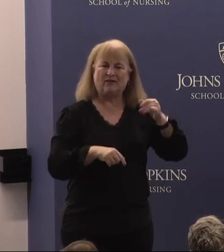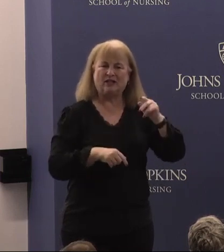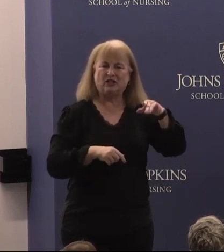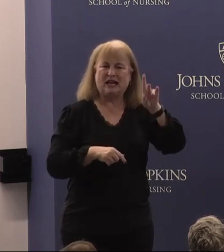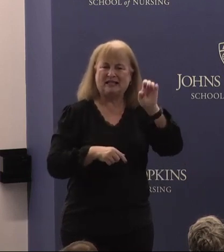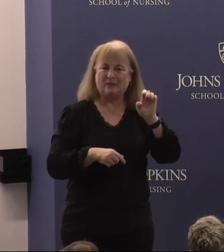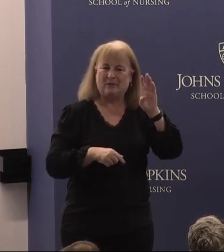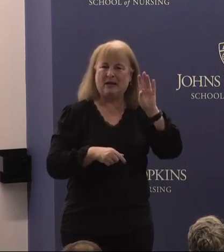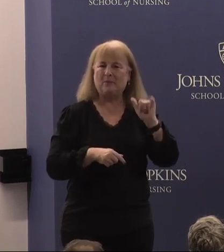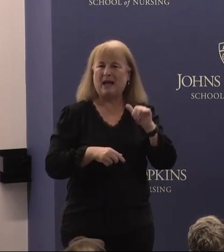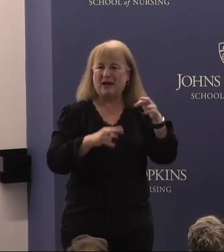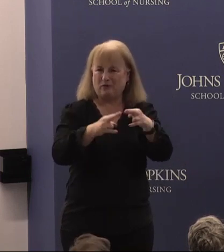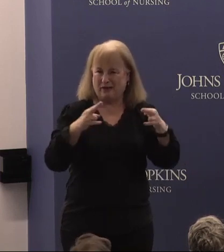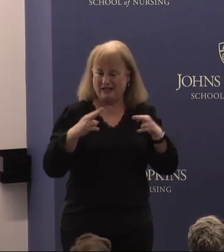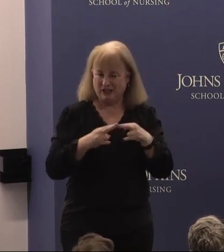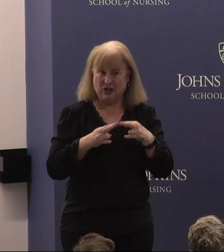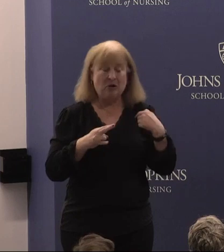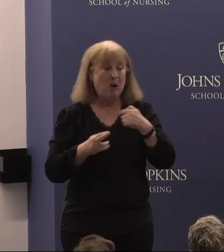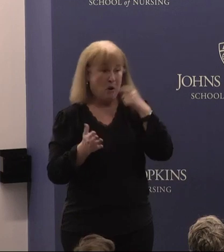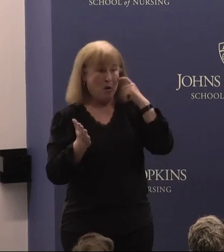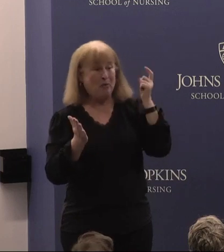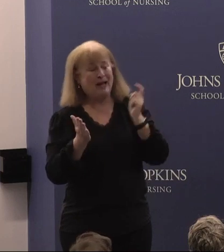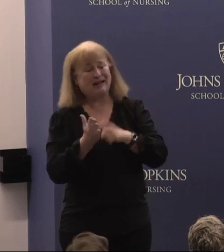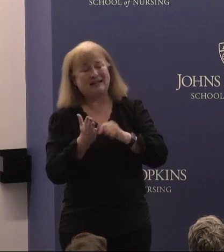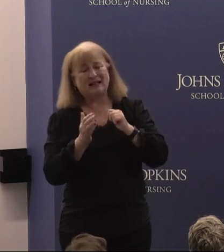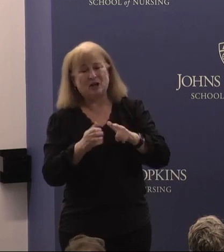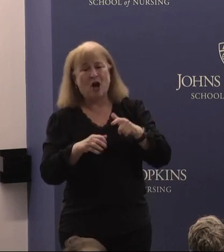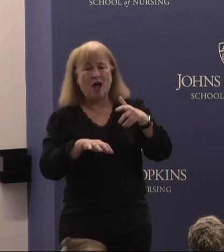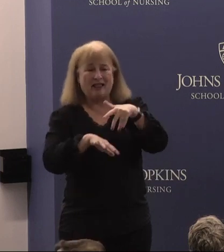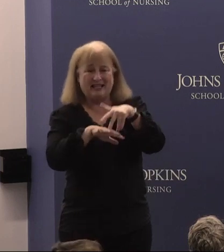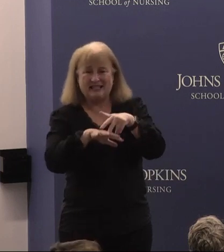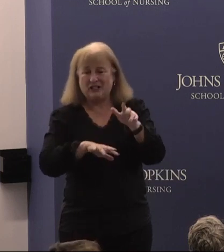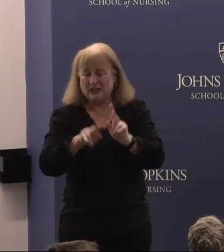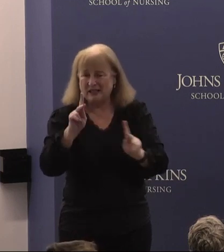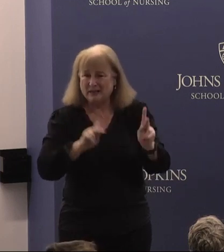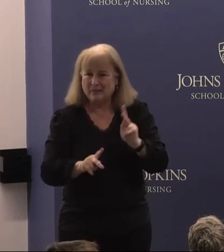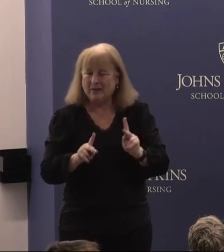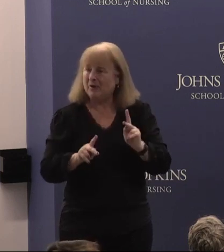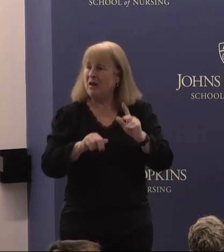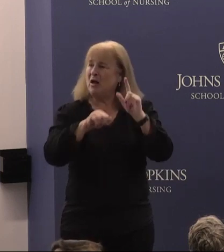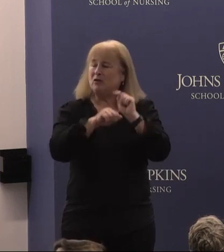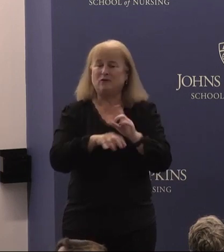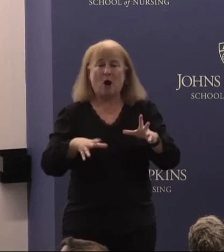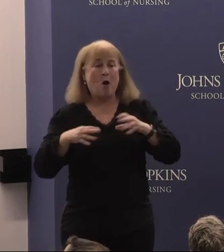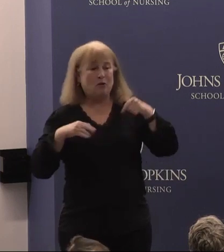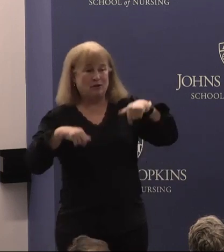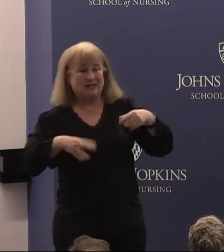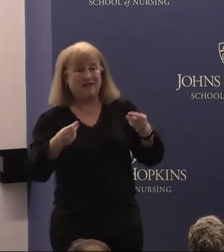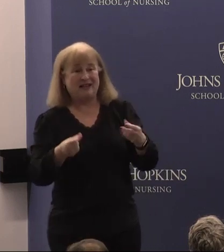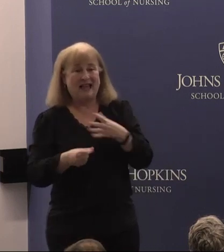region. We acknowledge all indigenous people, the traditional owners of the lands and waters of the